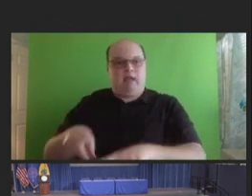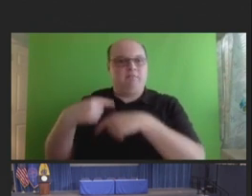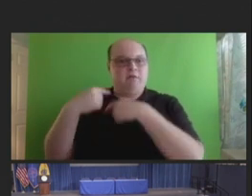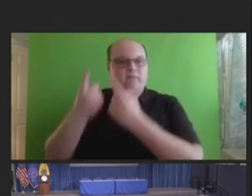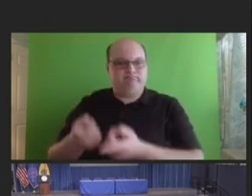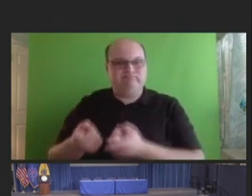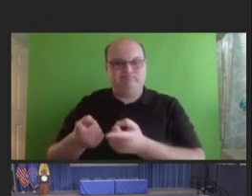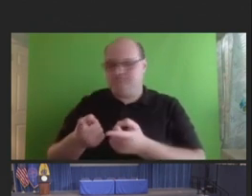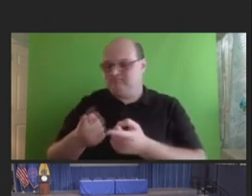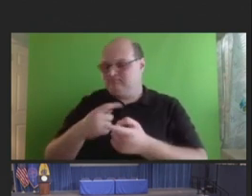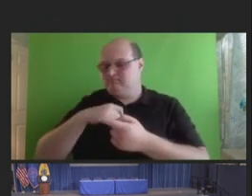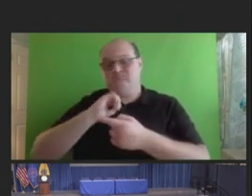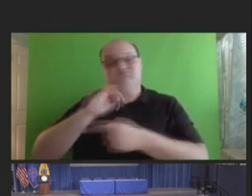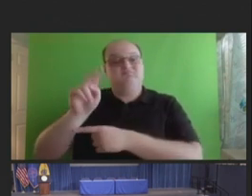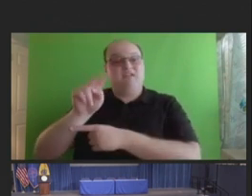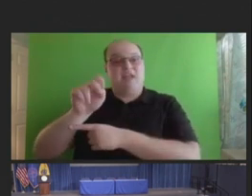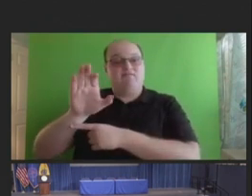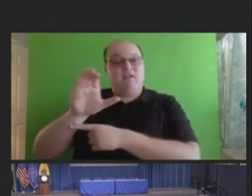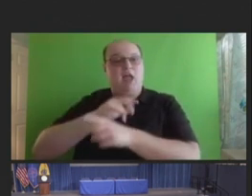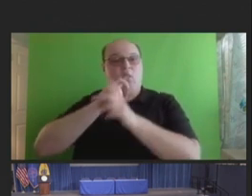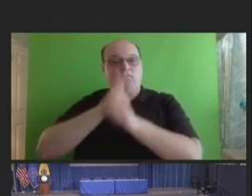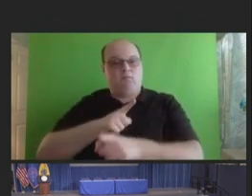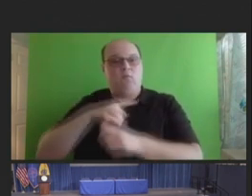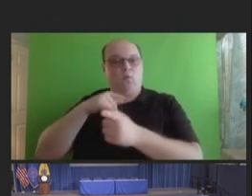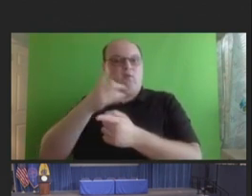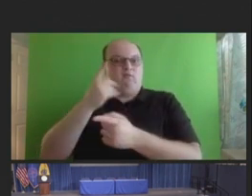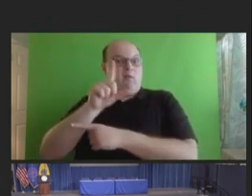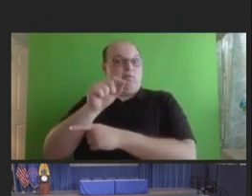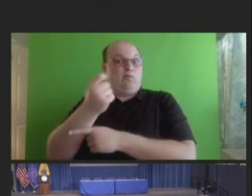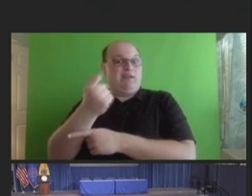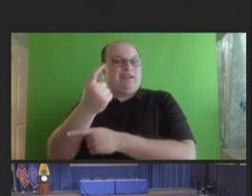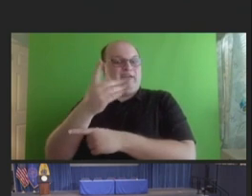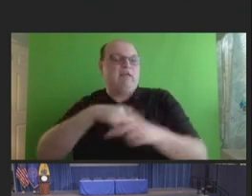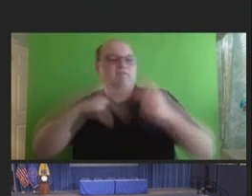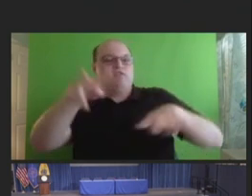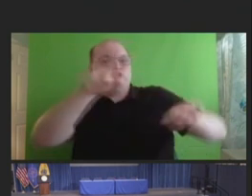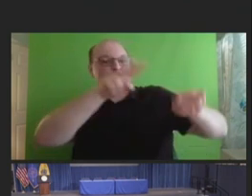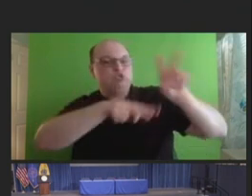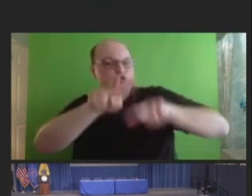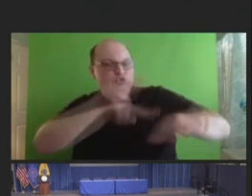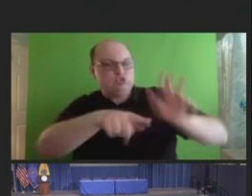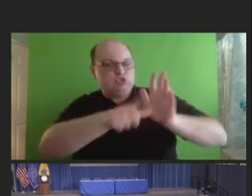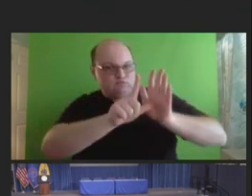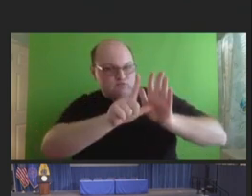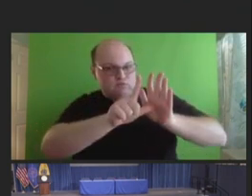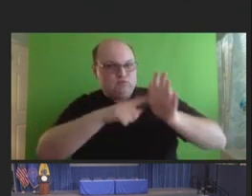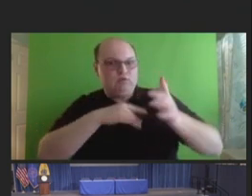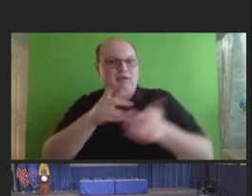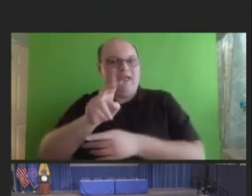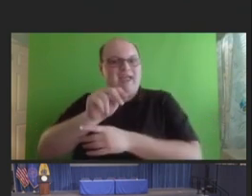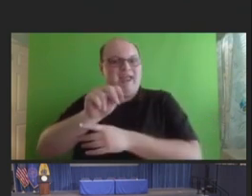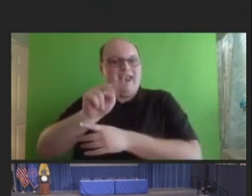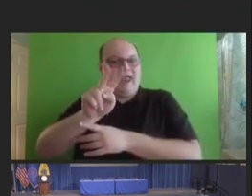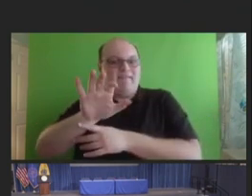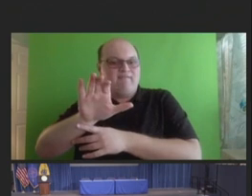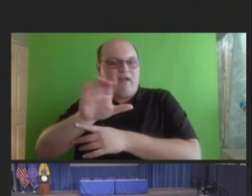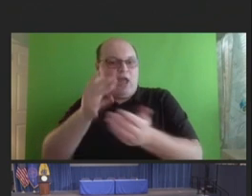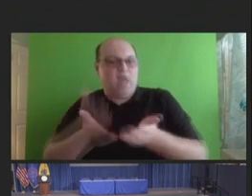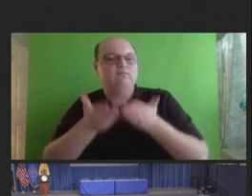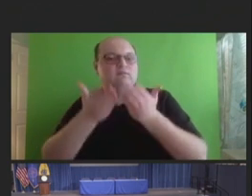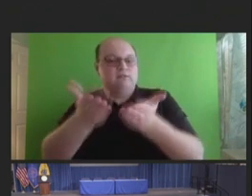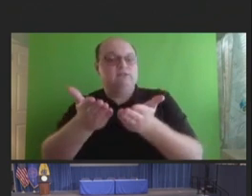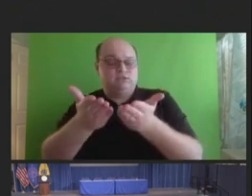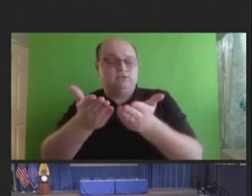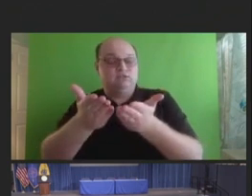prior NVAC report on vaccine safety from 2011, and related NVAC recommendations, prior safety